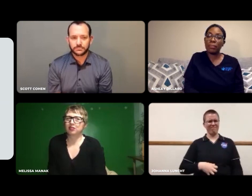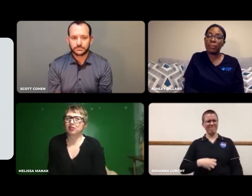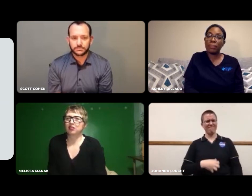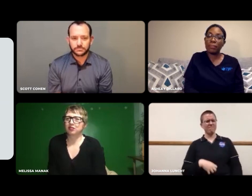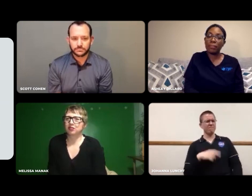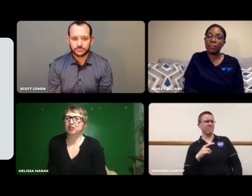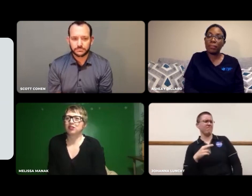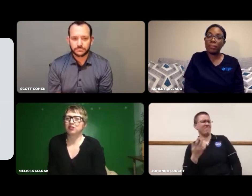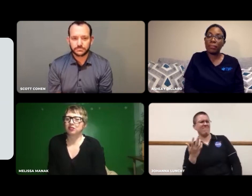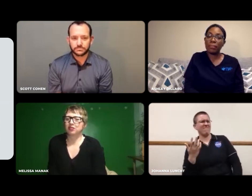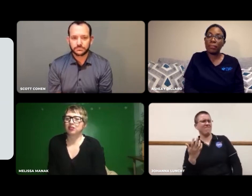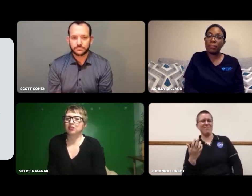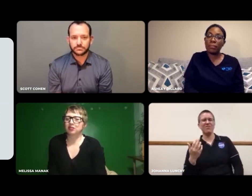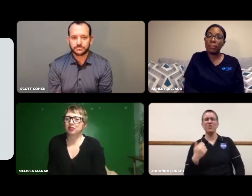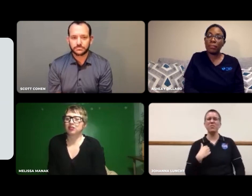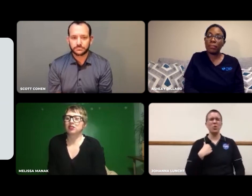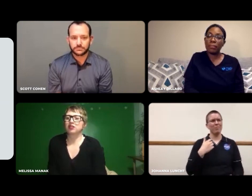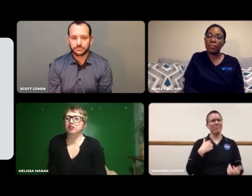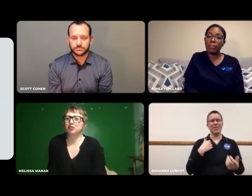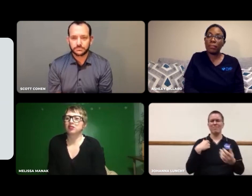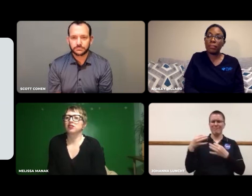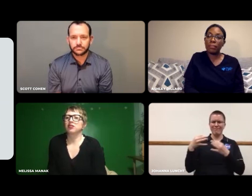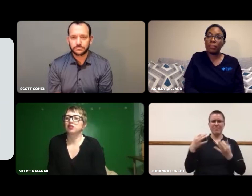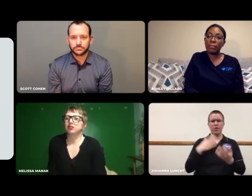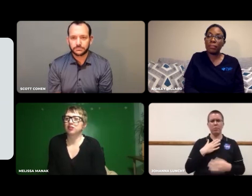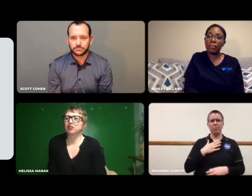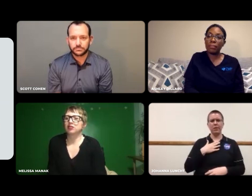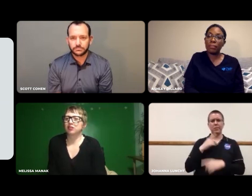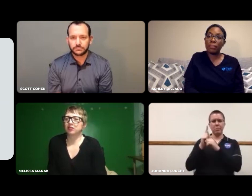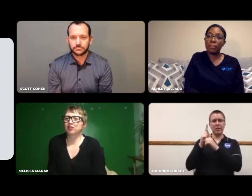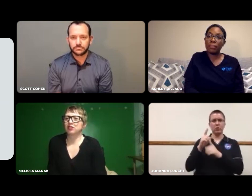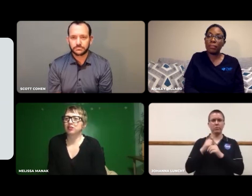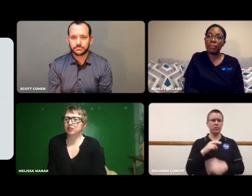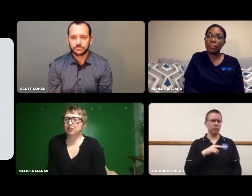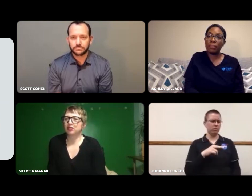That made me feel disgruntled.